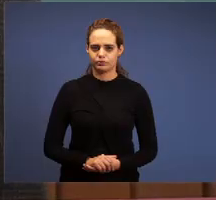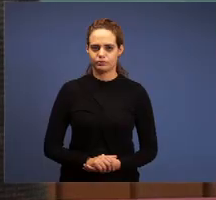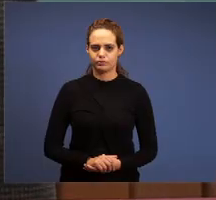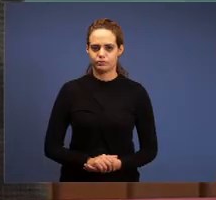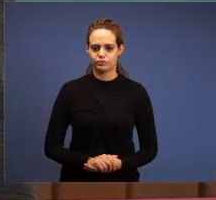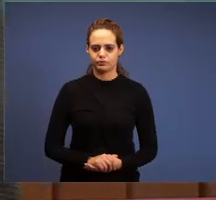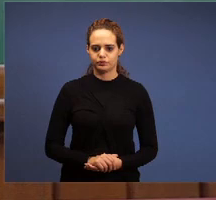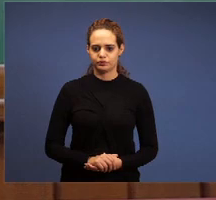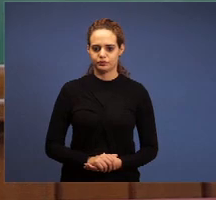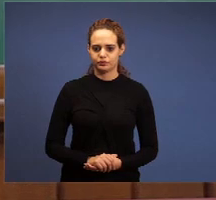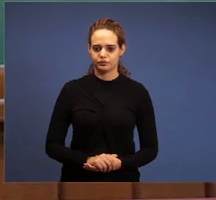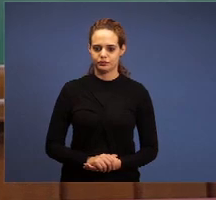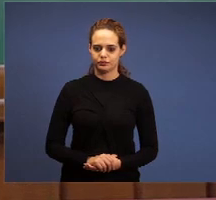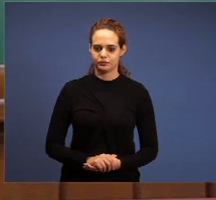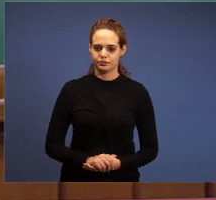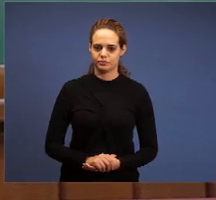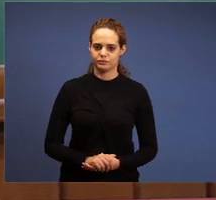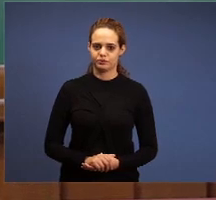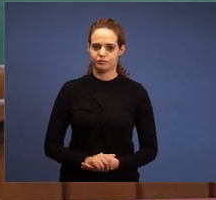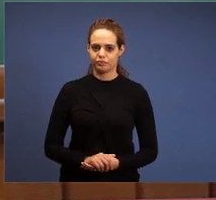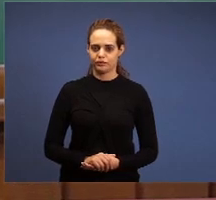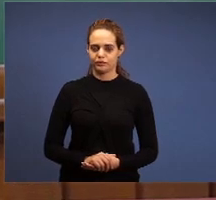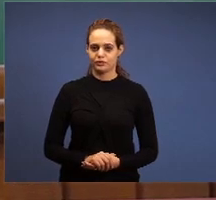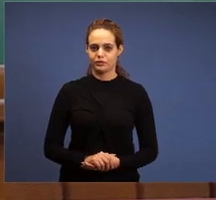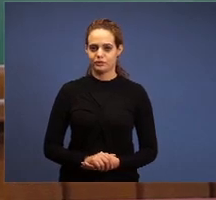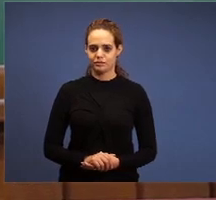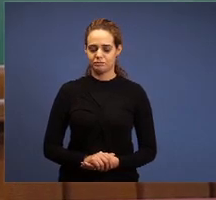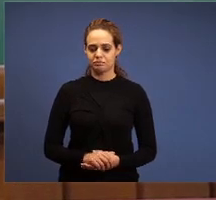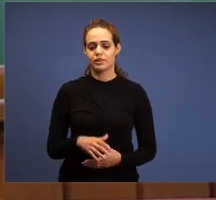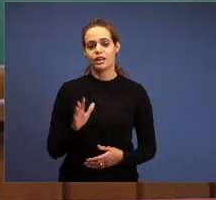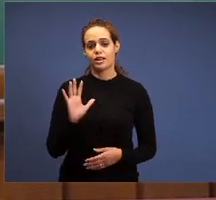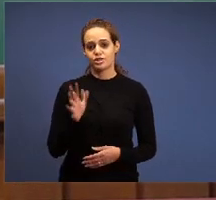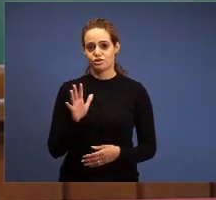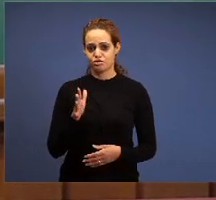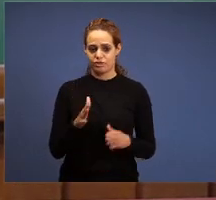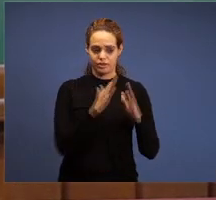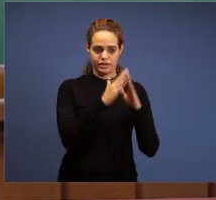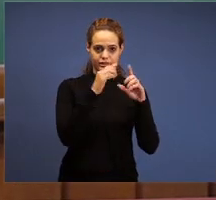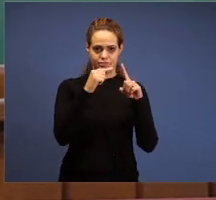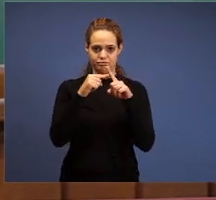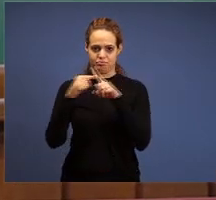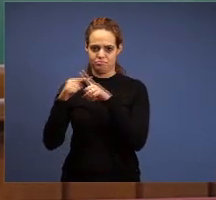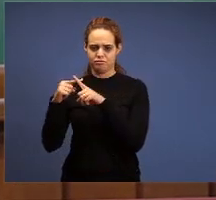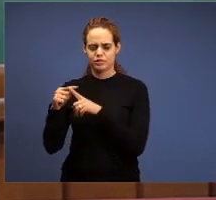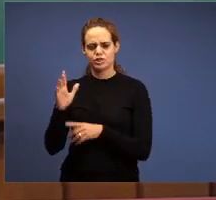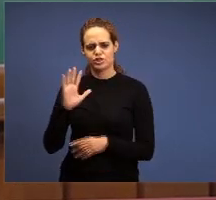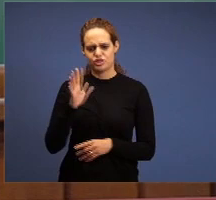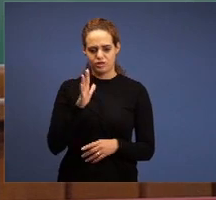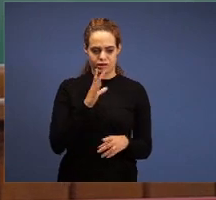Very good, certainly the brethren must have found, because they’re two texts and the